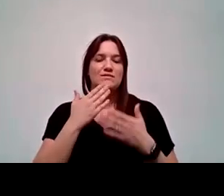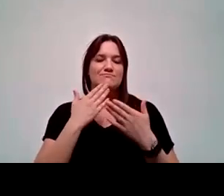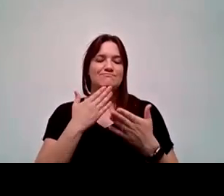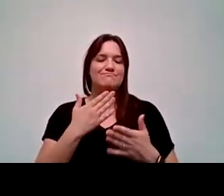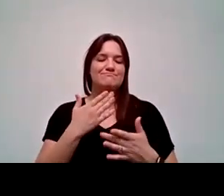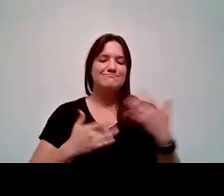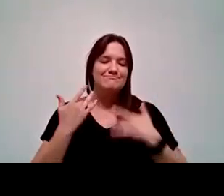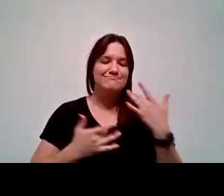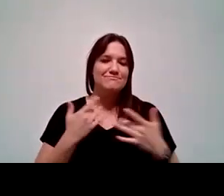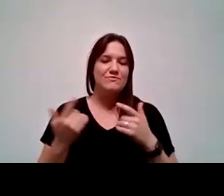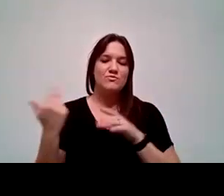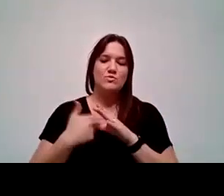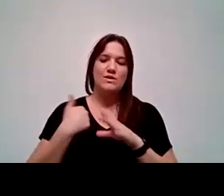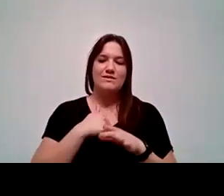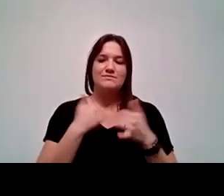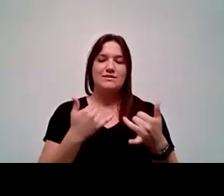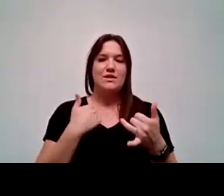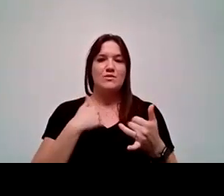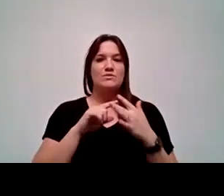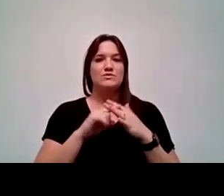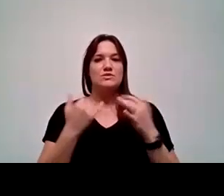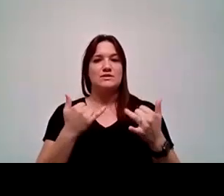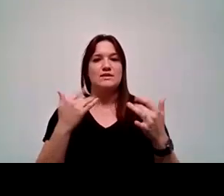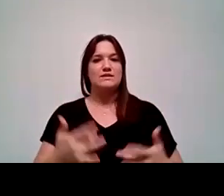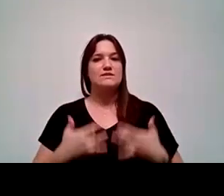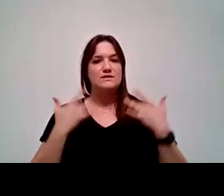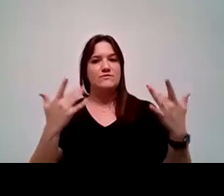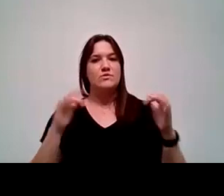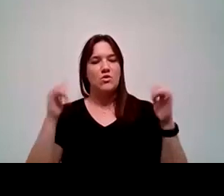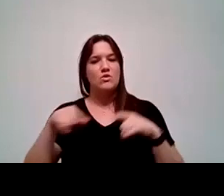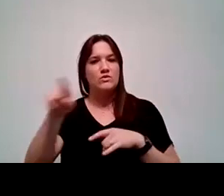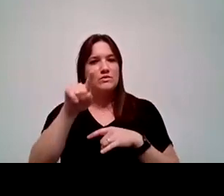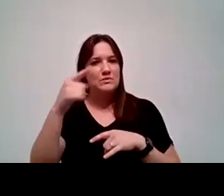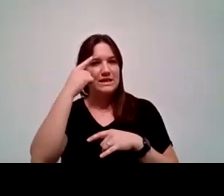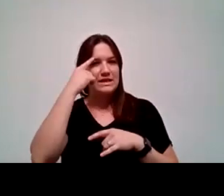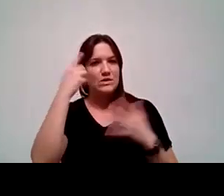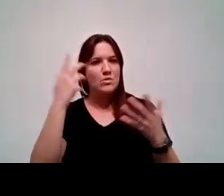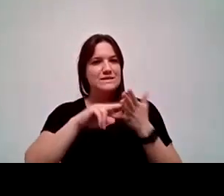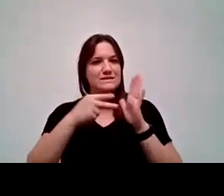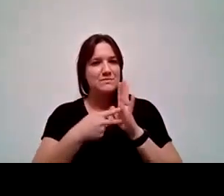As we begin today's events, I ask that you take into consideration, what does it mean to be an HSI